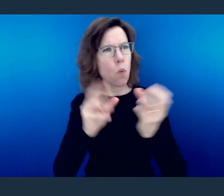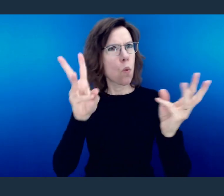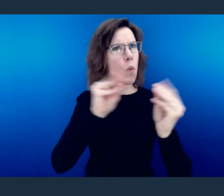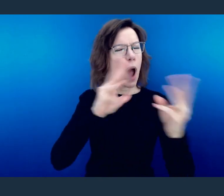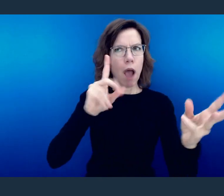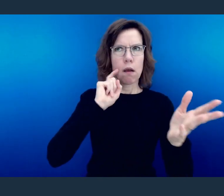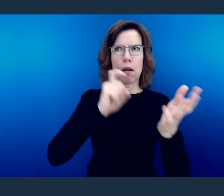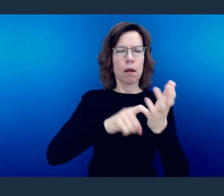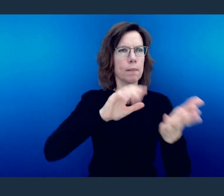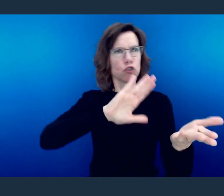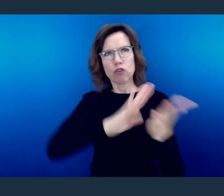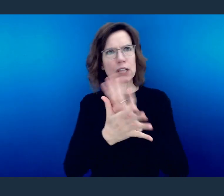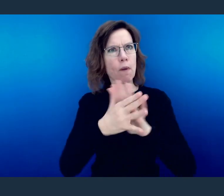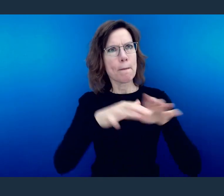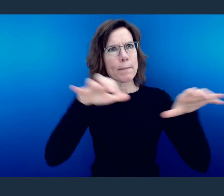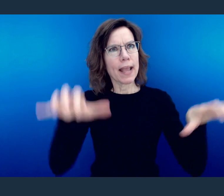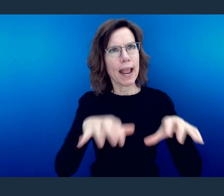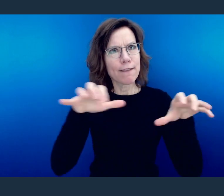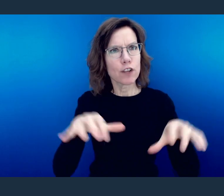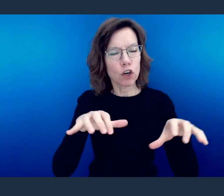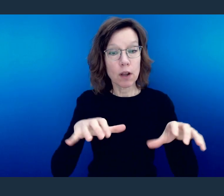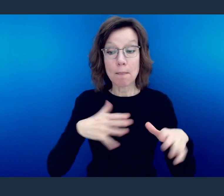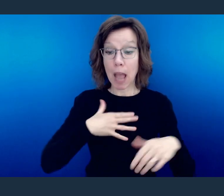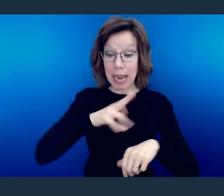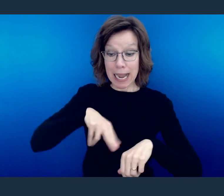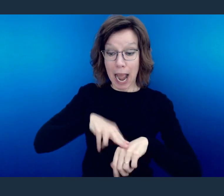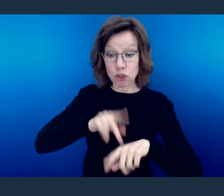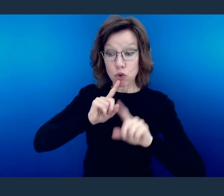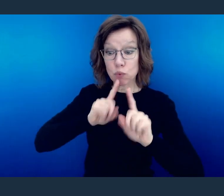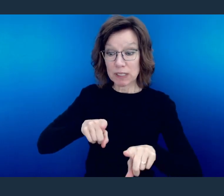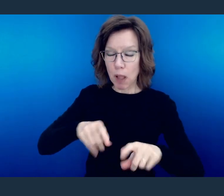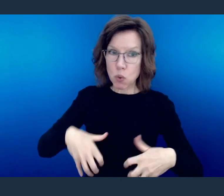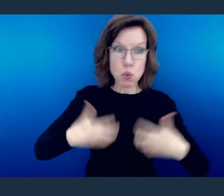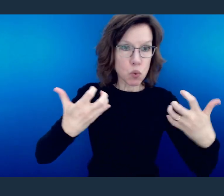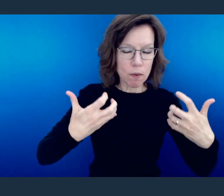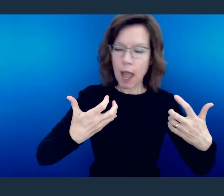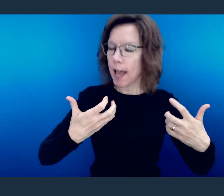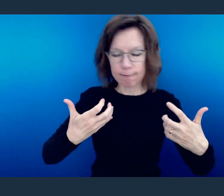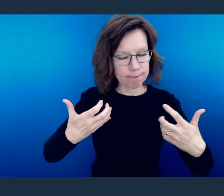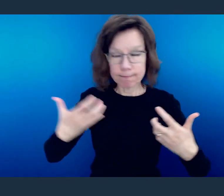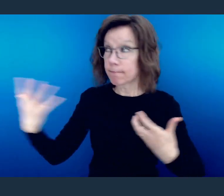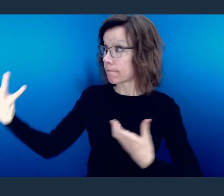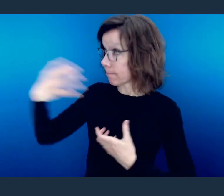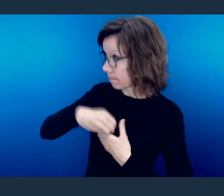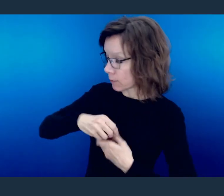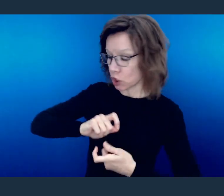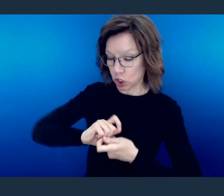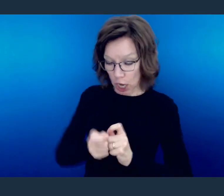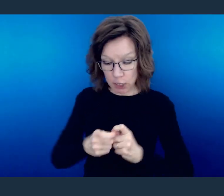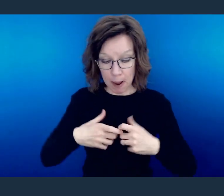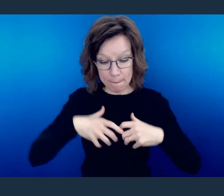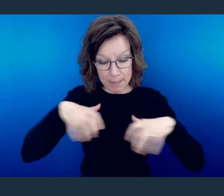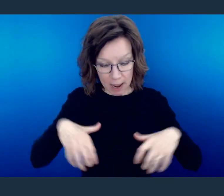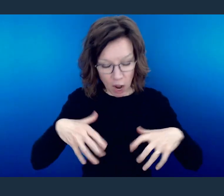because transformed behaviors go beyond what your natural response might be!